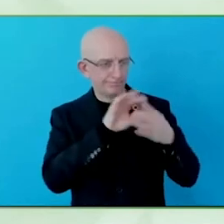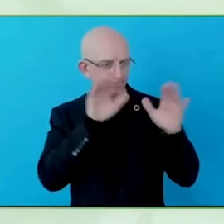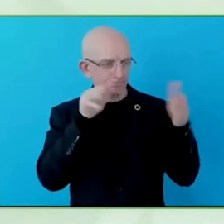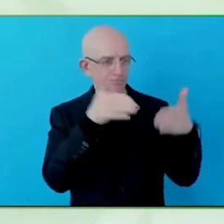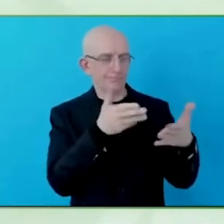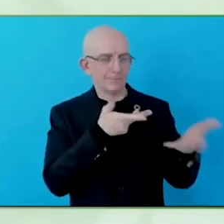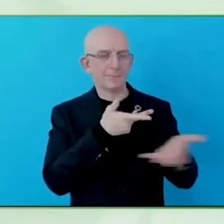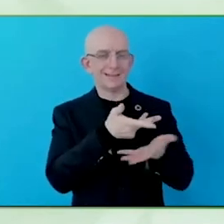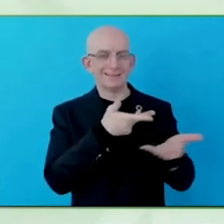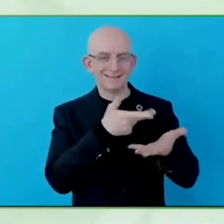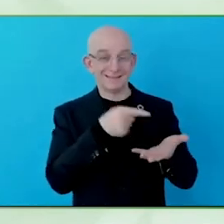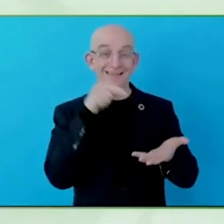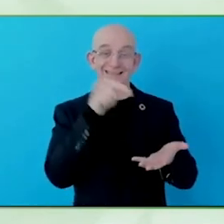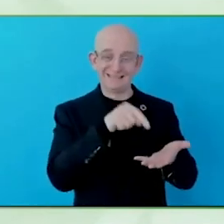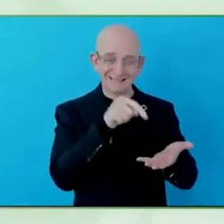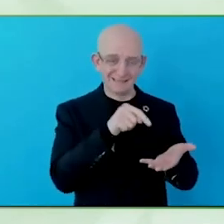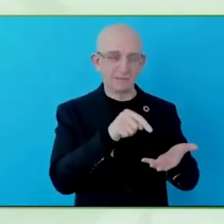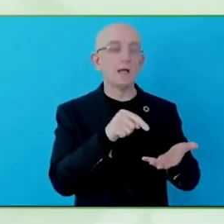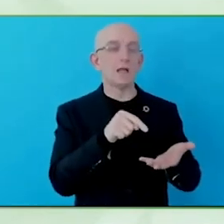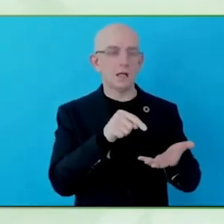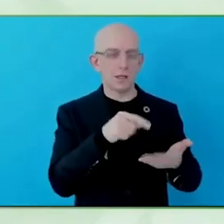existence, but the benefits, because these national networks,